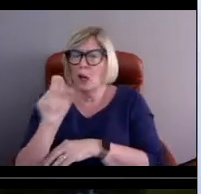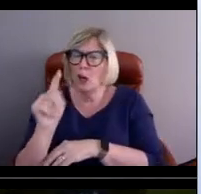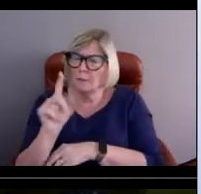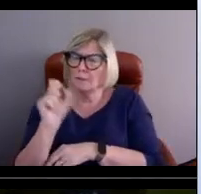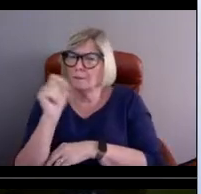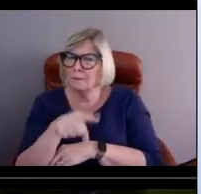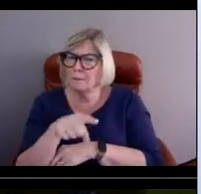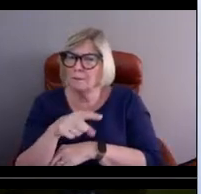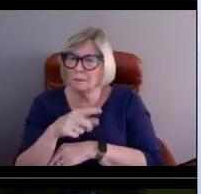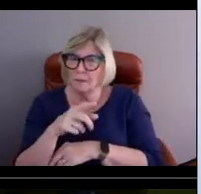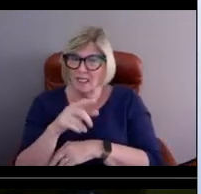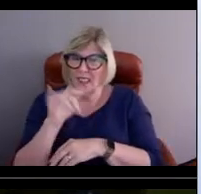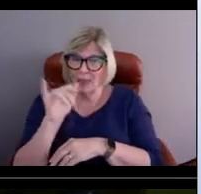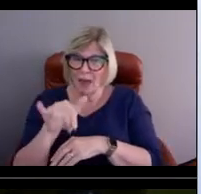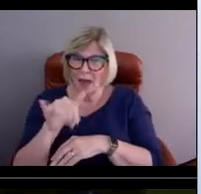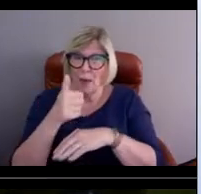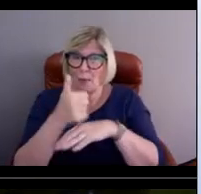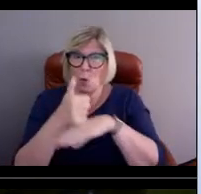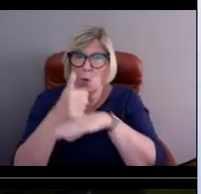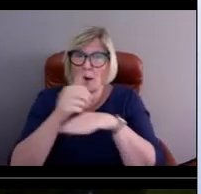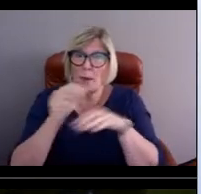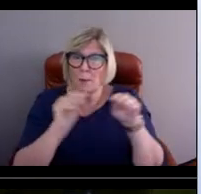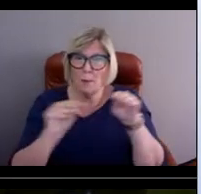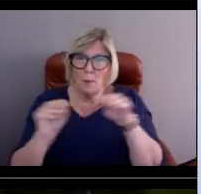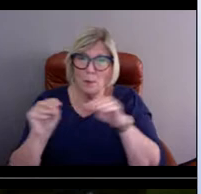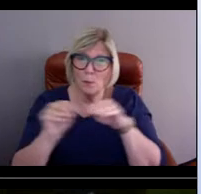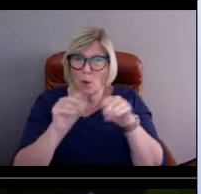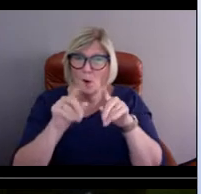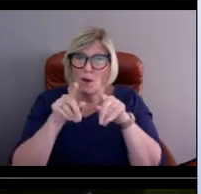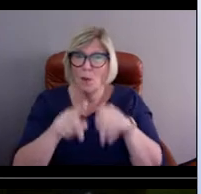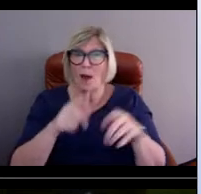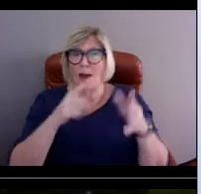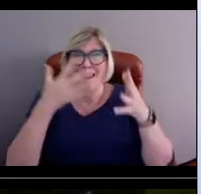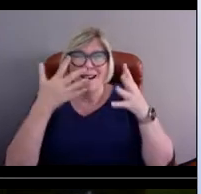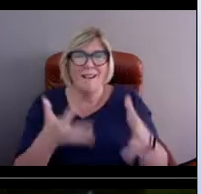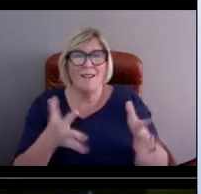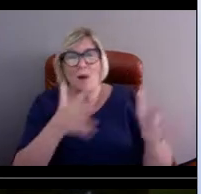do the buoys move in that kind of wind, 95 miles an hour?